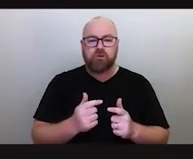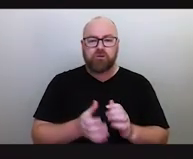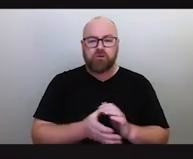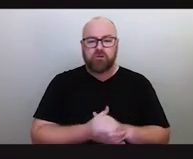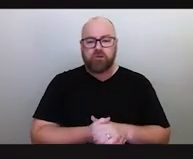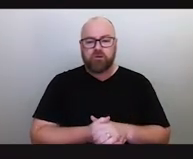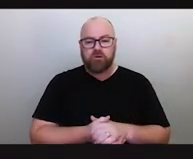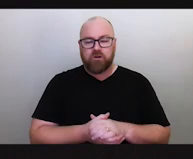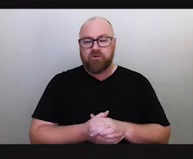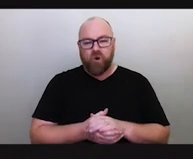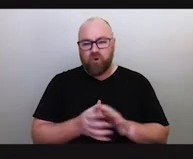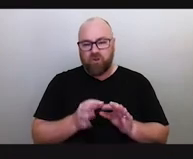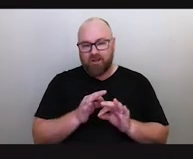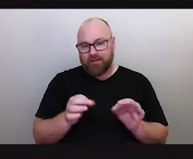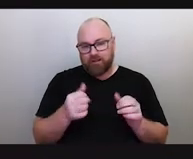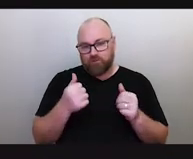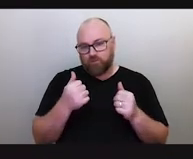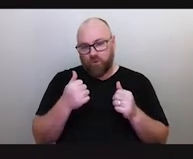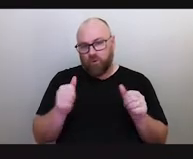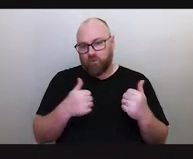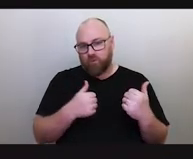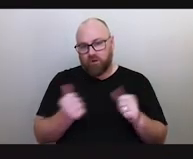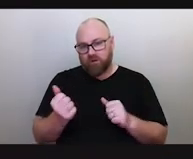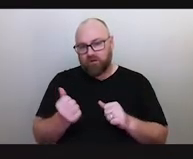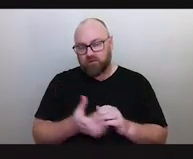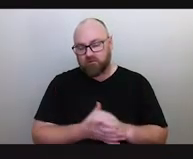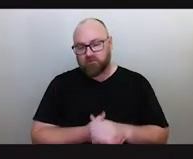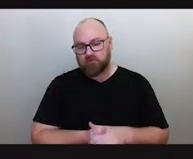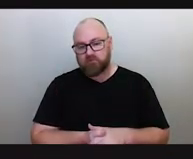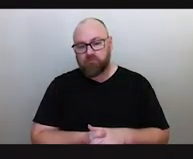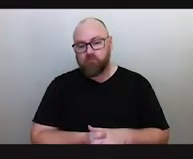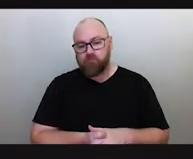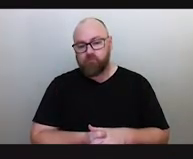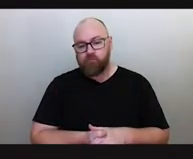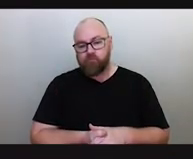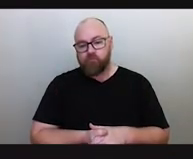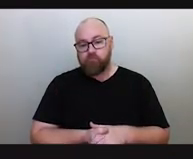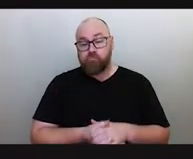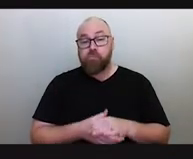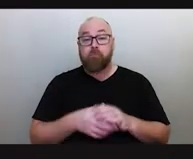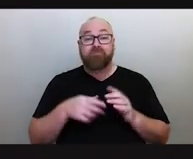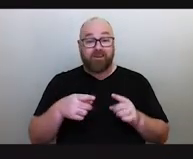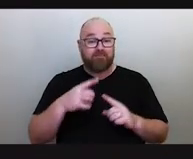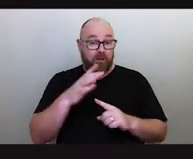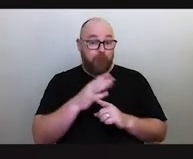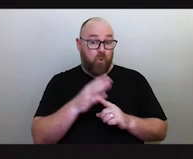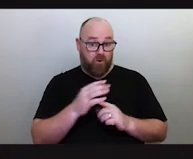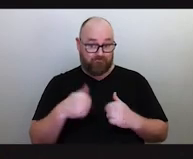it didn't work the way that it should have worked. And just as important today,